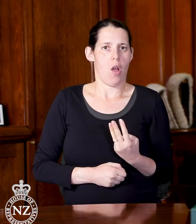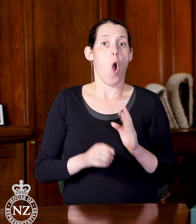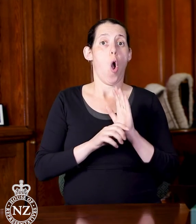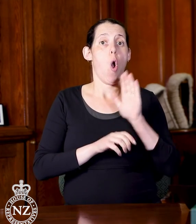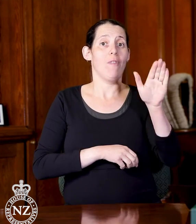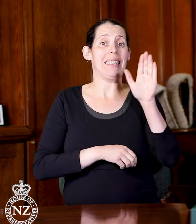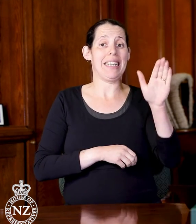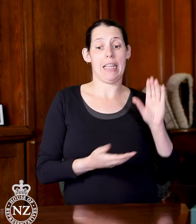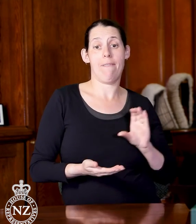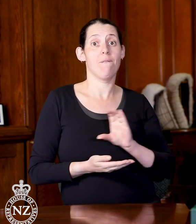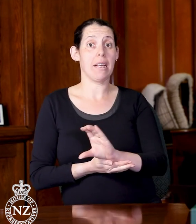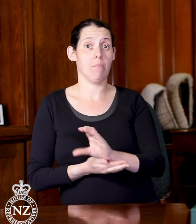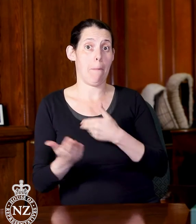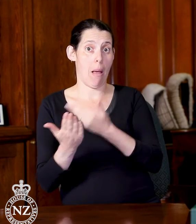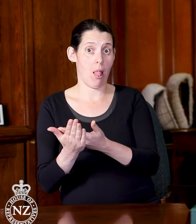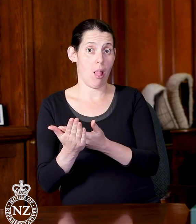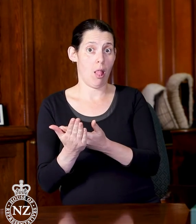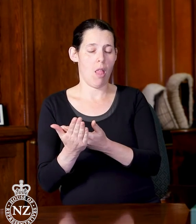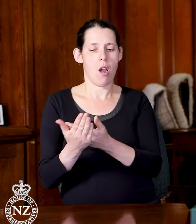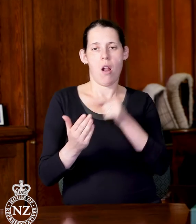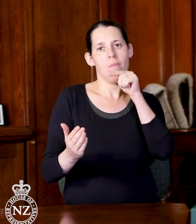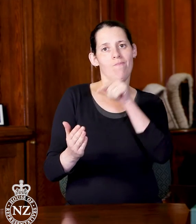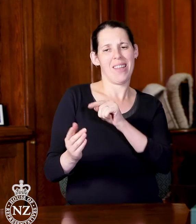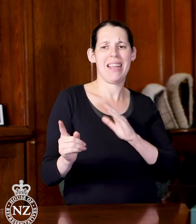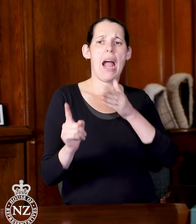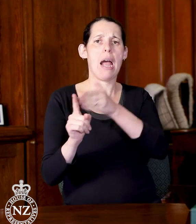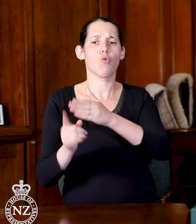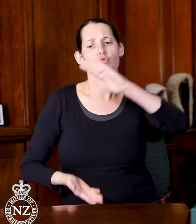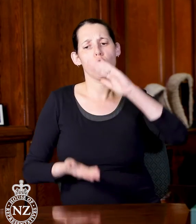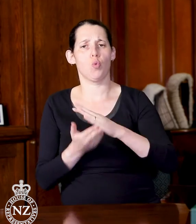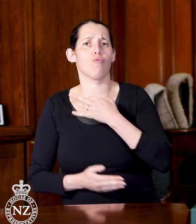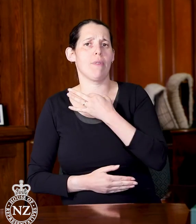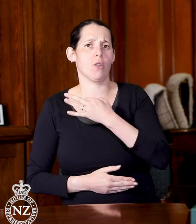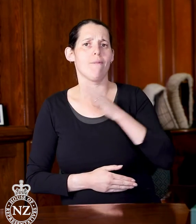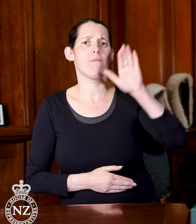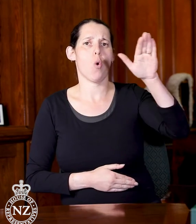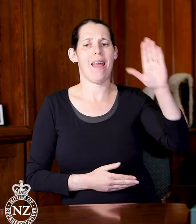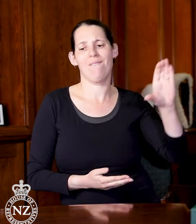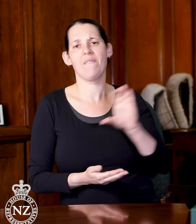to reduce the risks of foreign investment but also to smooth out processes